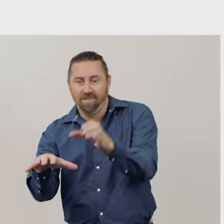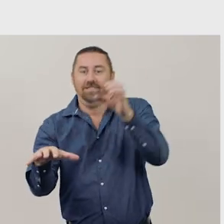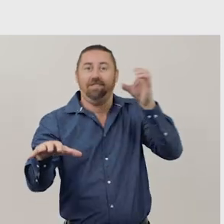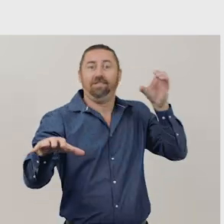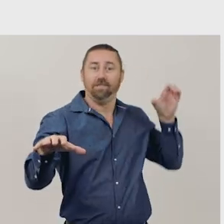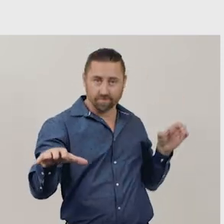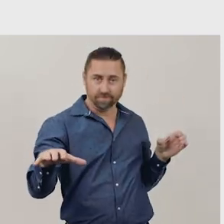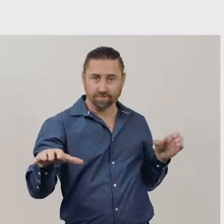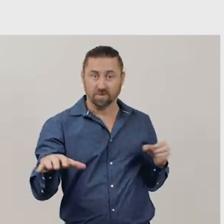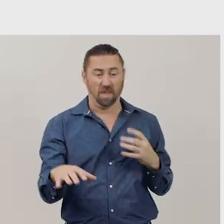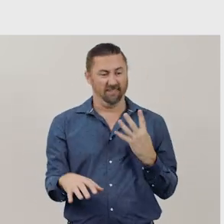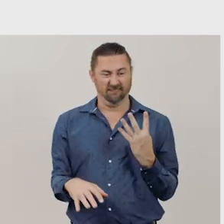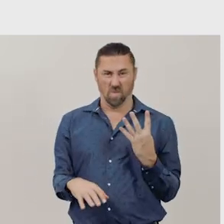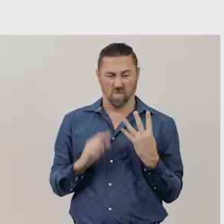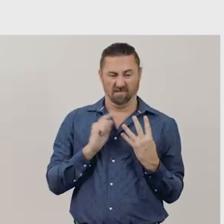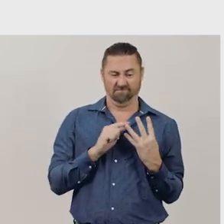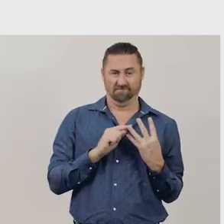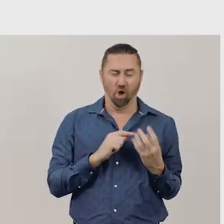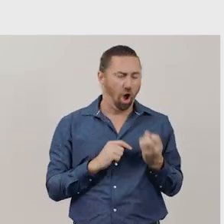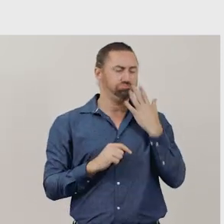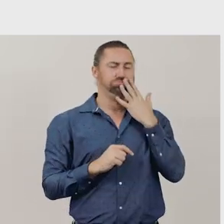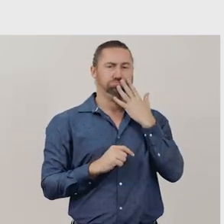that is the 4 bananas that were eaten.